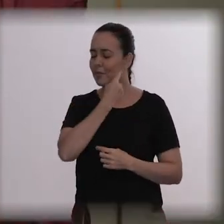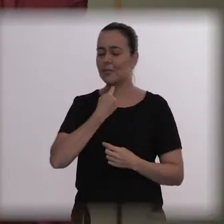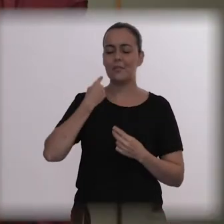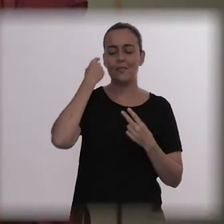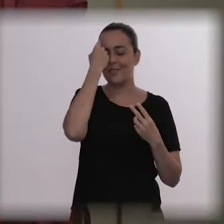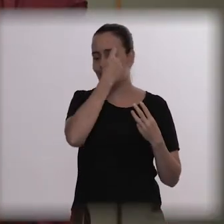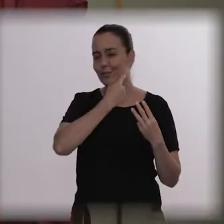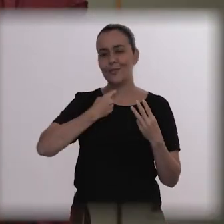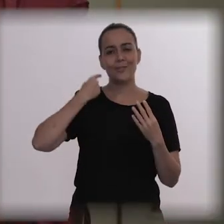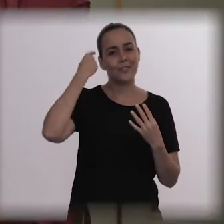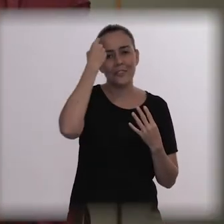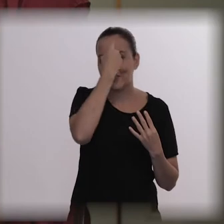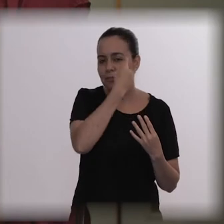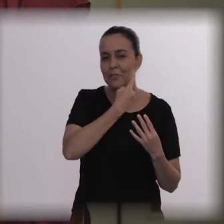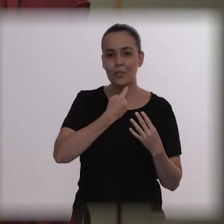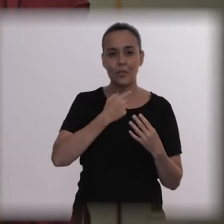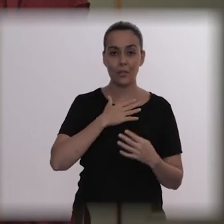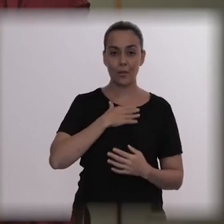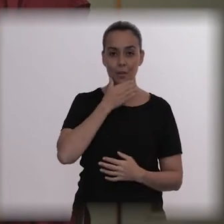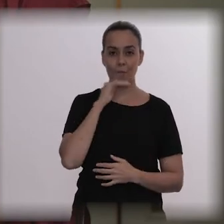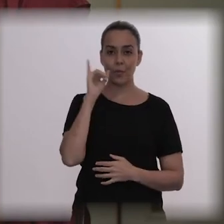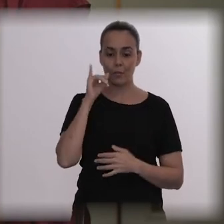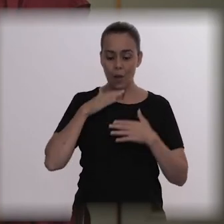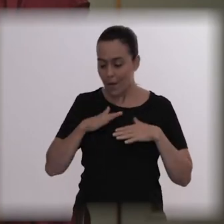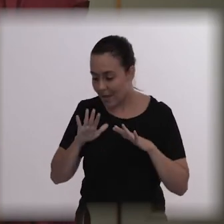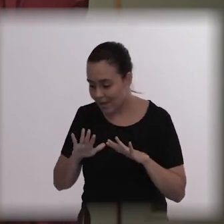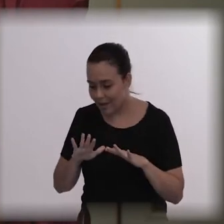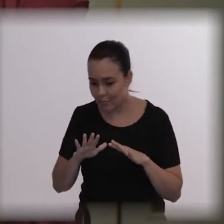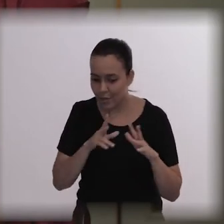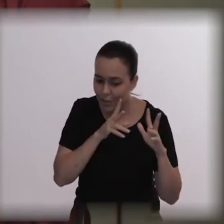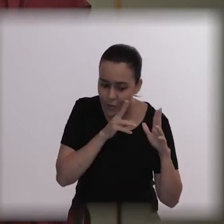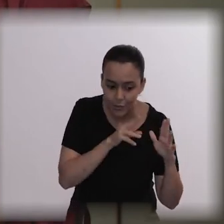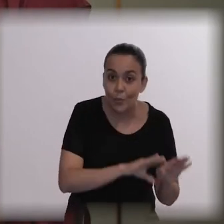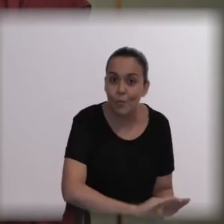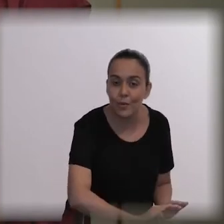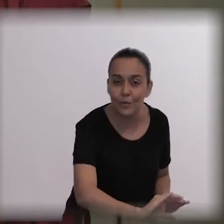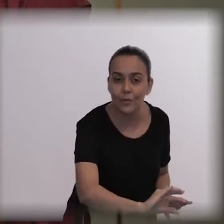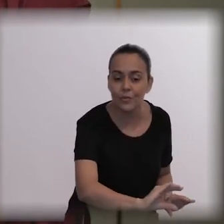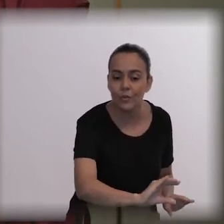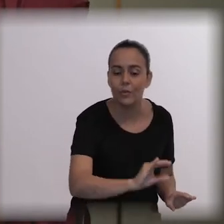And he calmed down, then I stopped and thought: he slept. And he started moving as soon as I stopped.